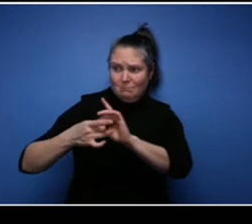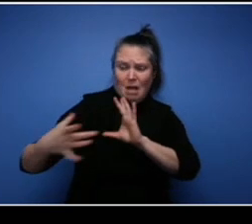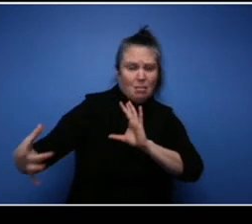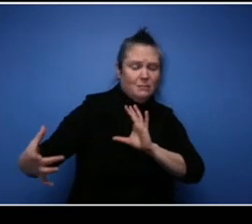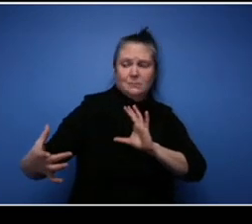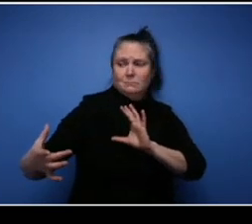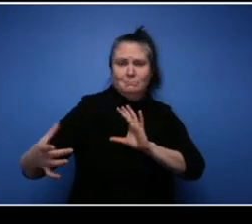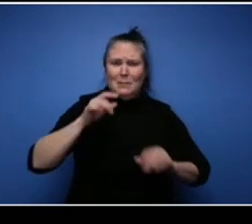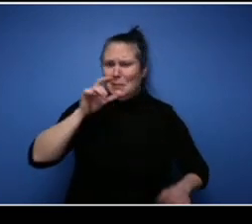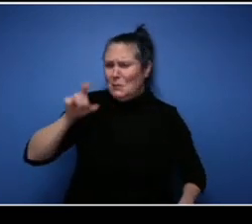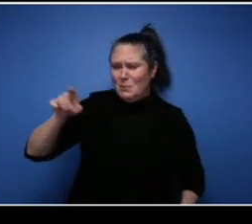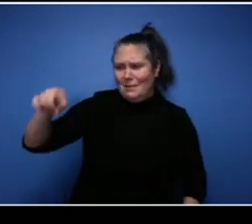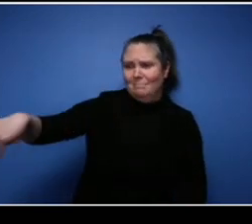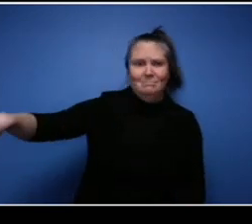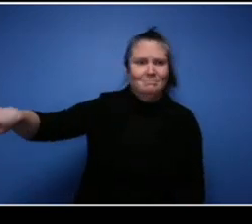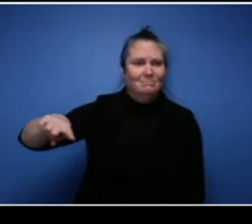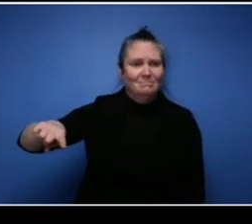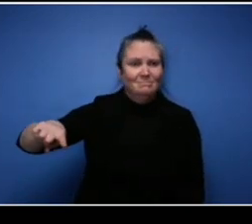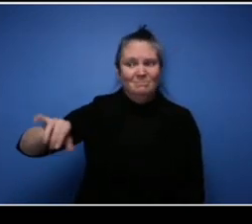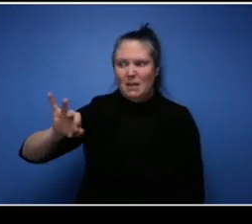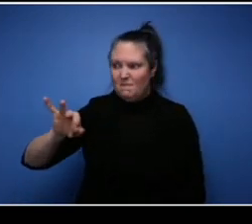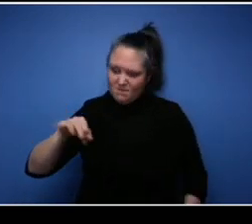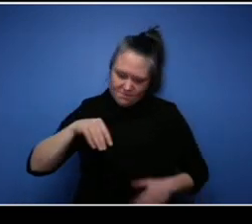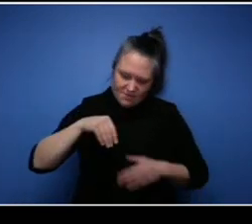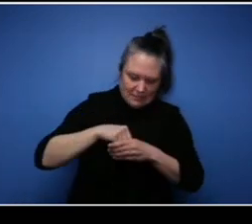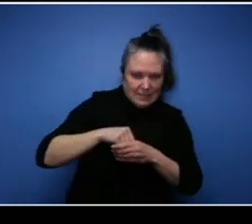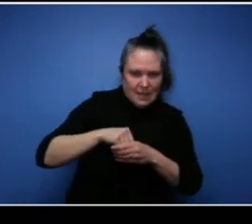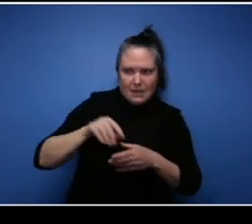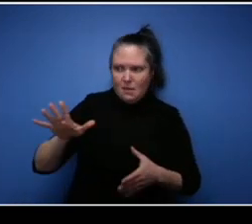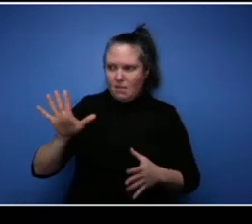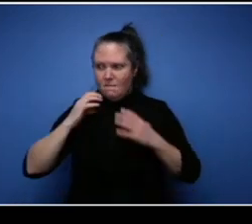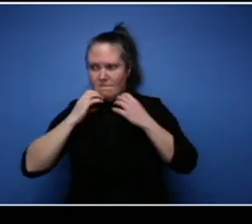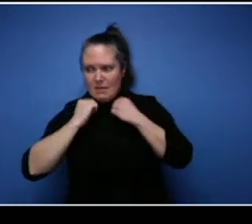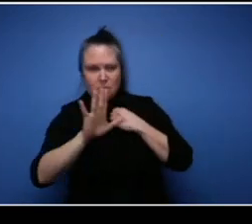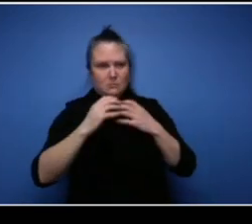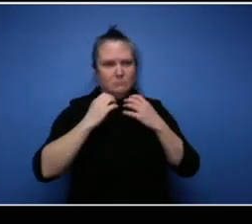who deep down don't you know share the same beliefs that you feel uh when it comes to